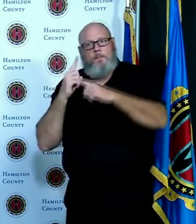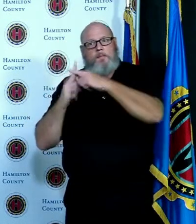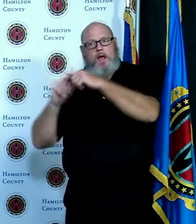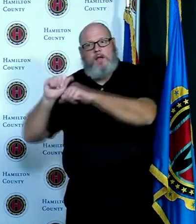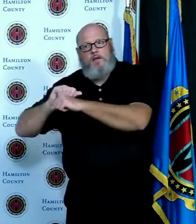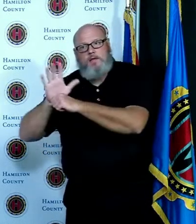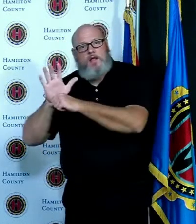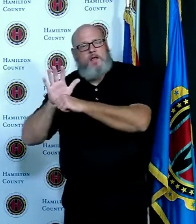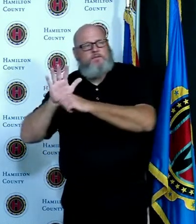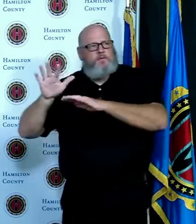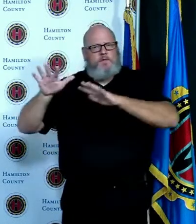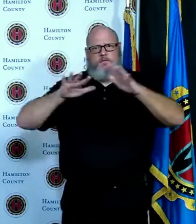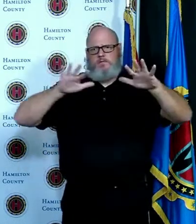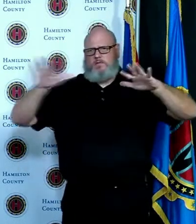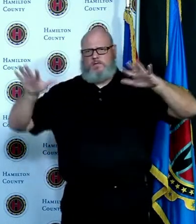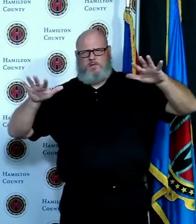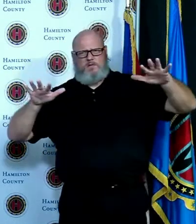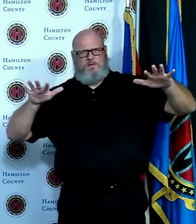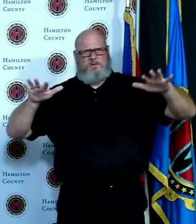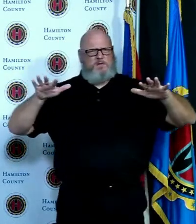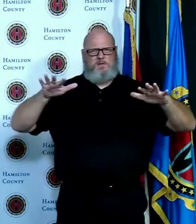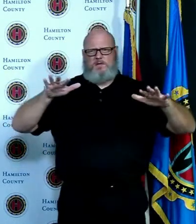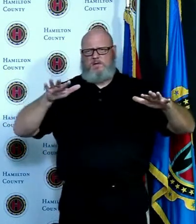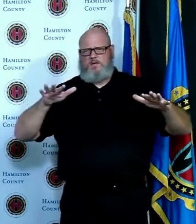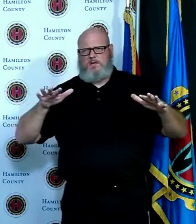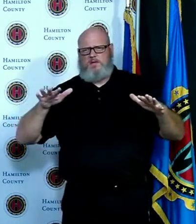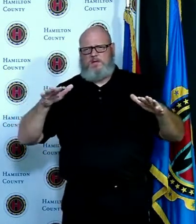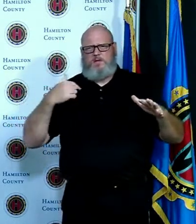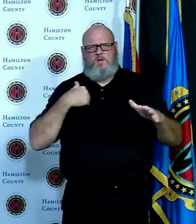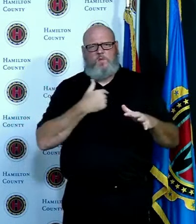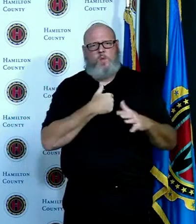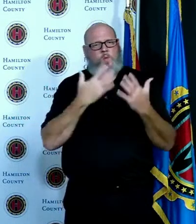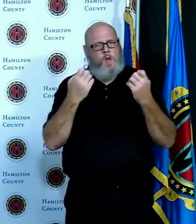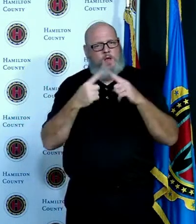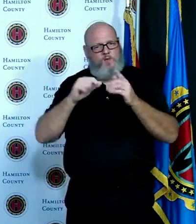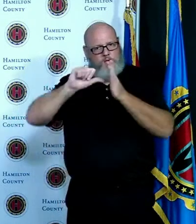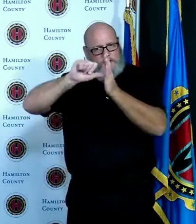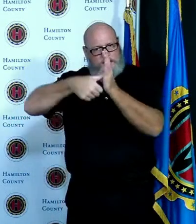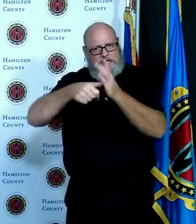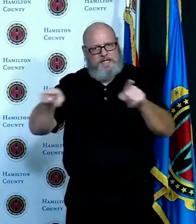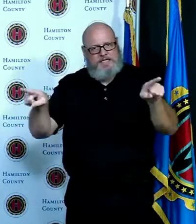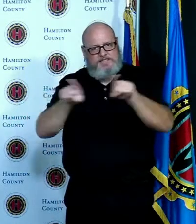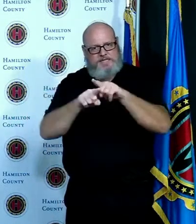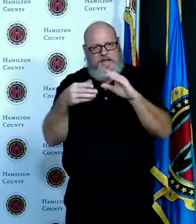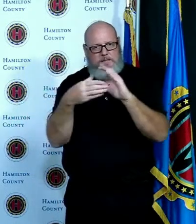at home social distancing we're asking that this message be amplified we're at a critical moment